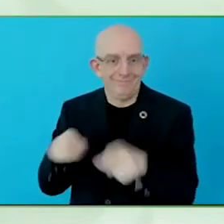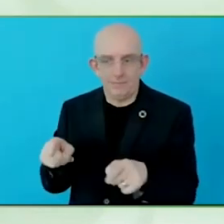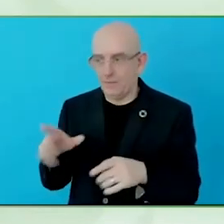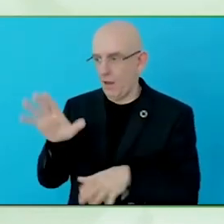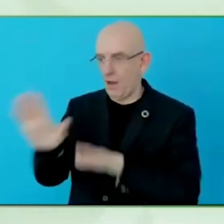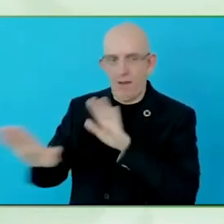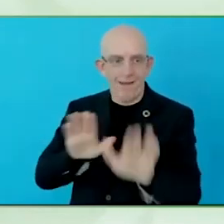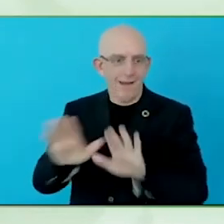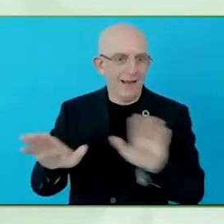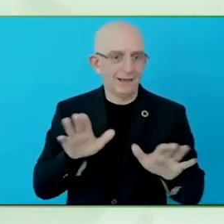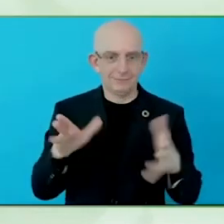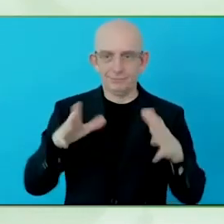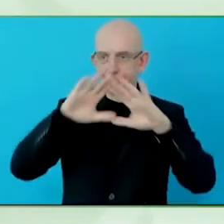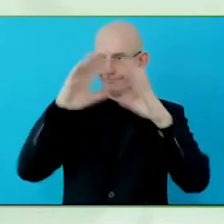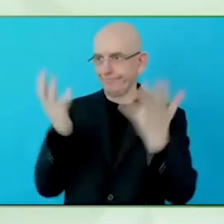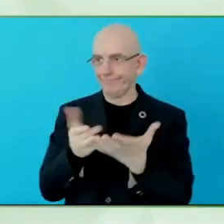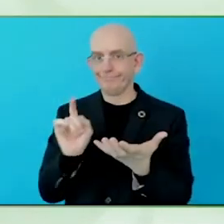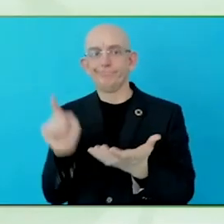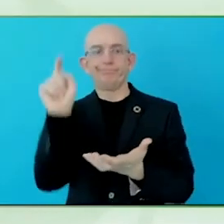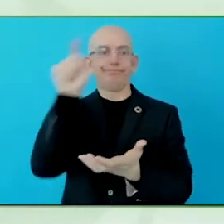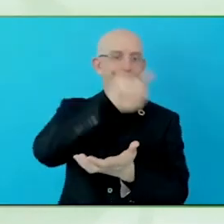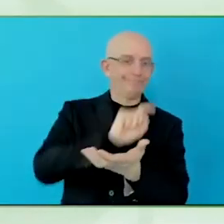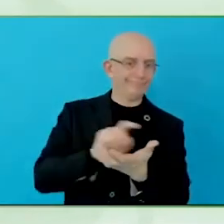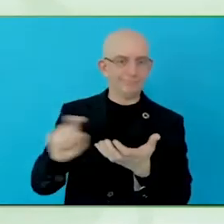live, habits, aspirations, ideas that we have.